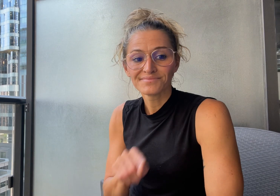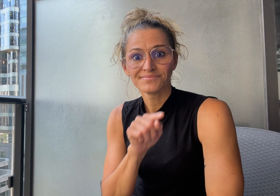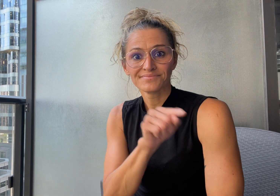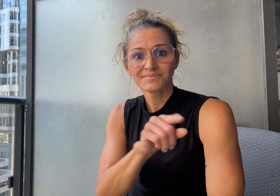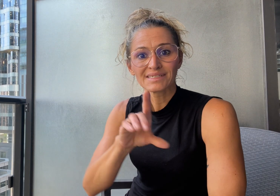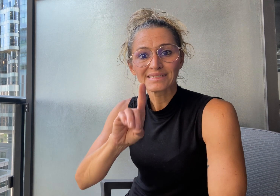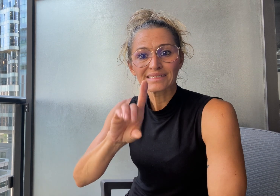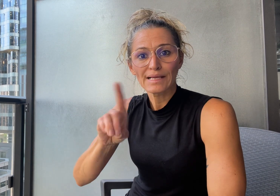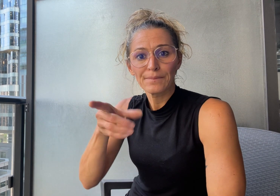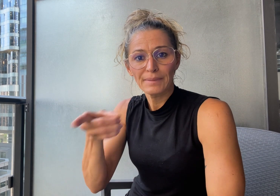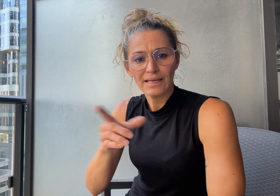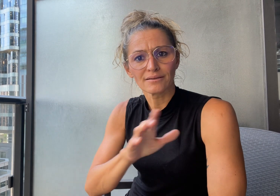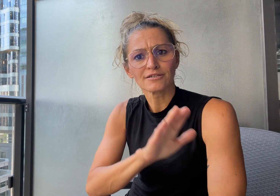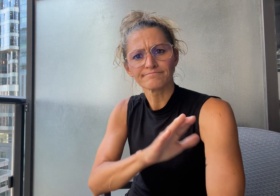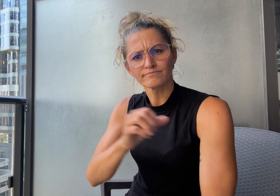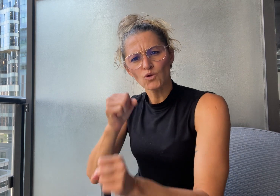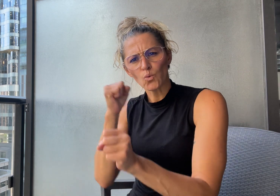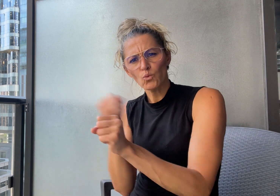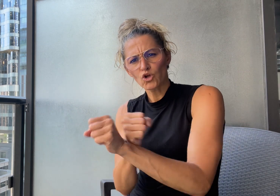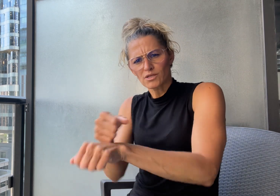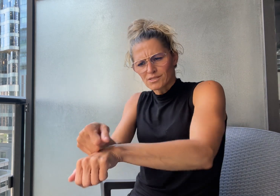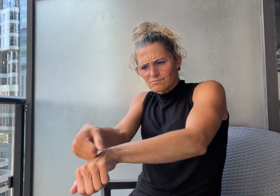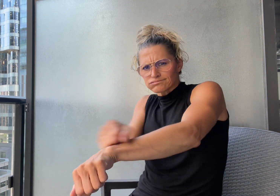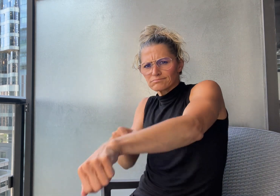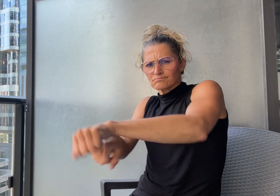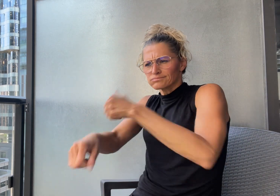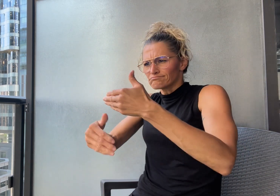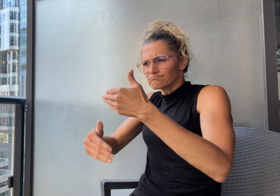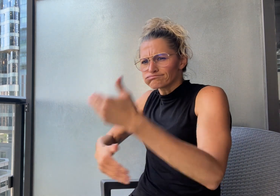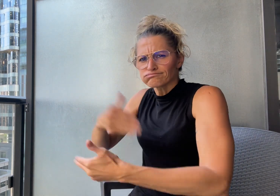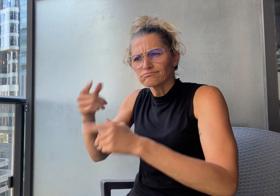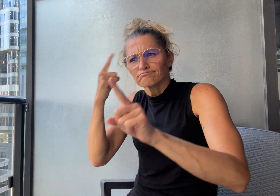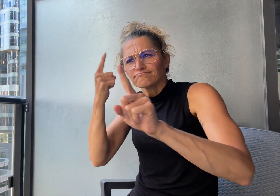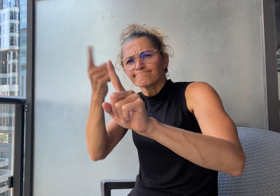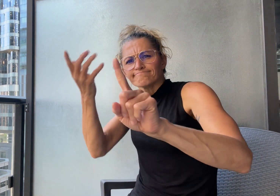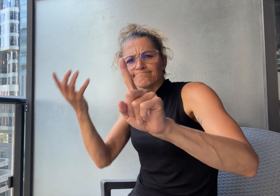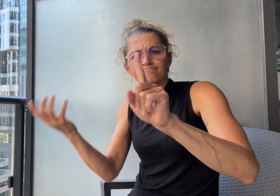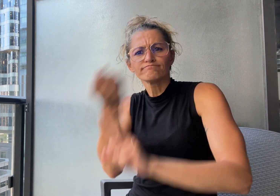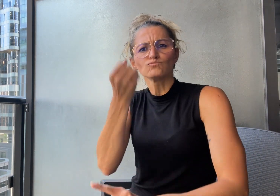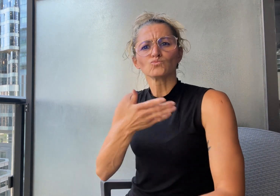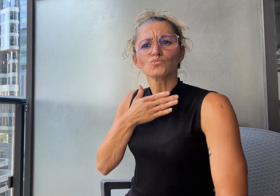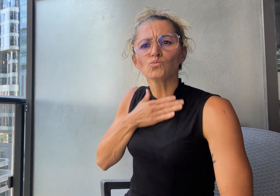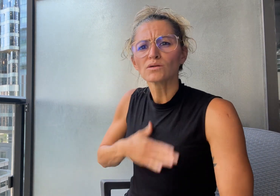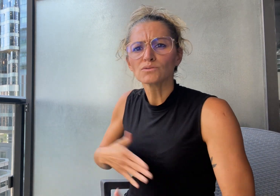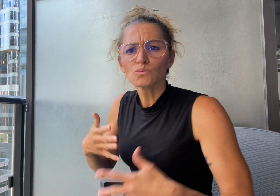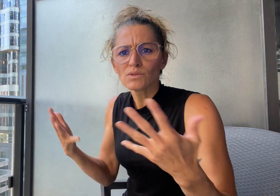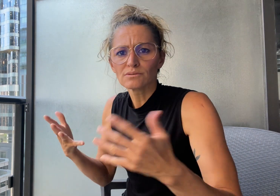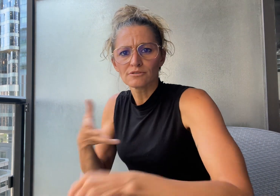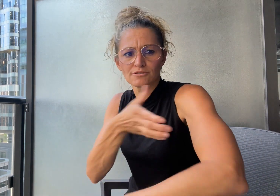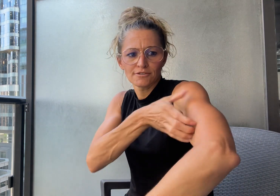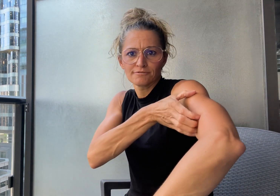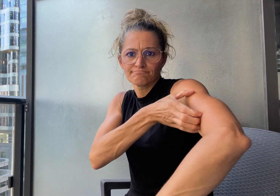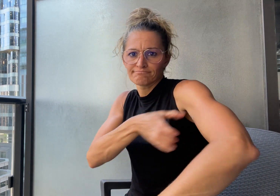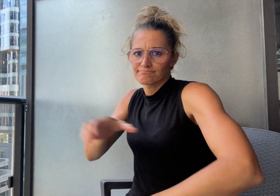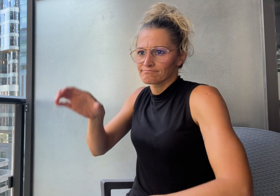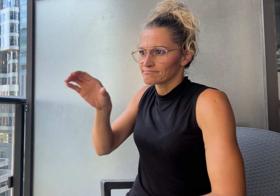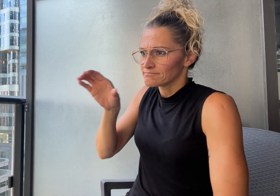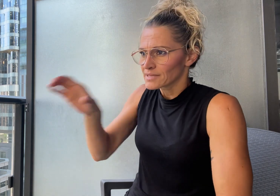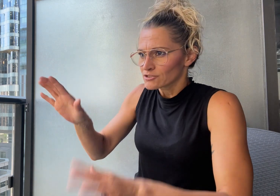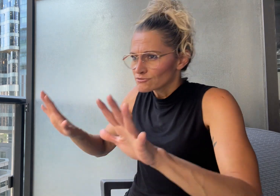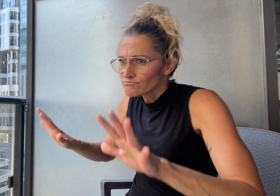DDP’s mission is to empower Deaf people to develop education,